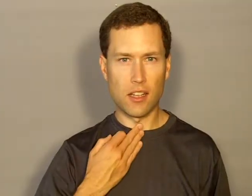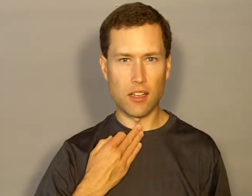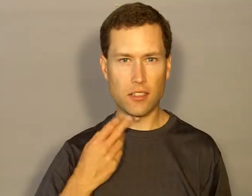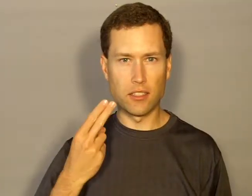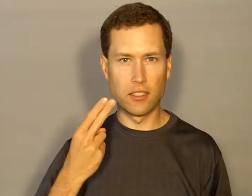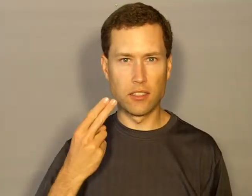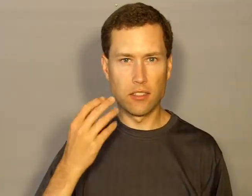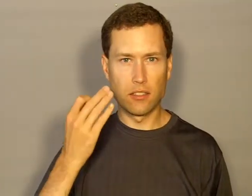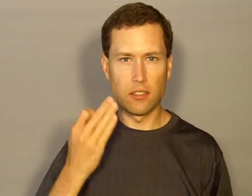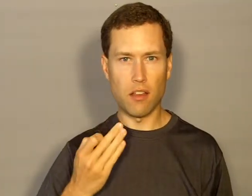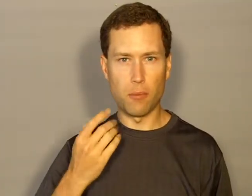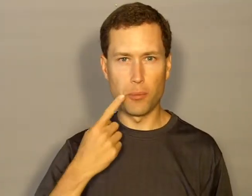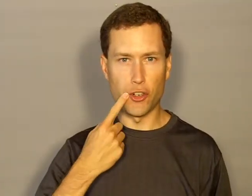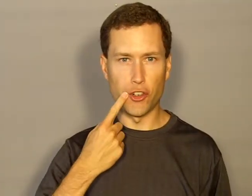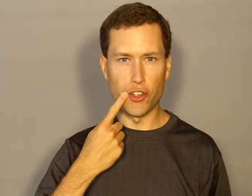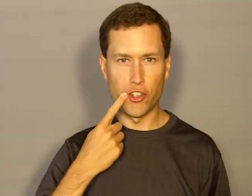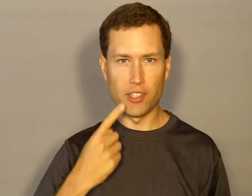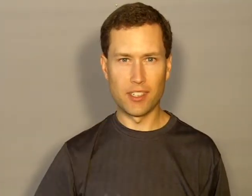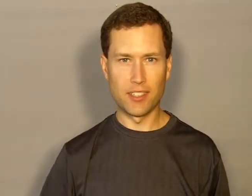his supper hi-z su-pur 3t-2s 3sd-1m